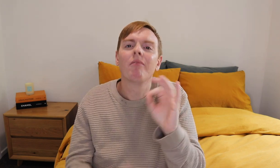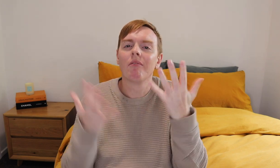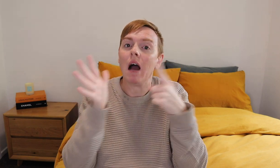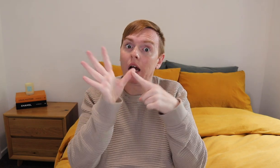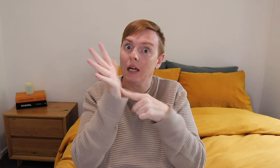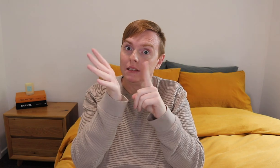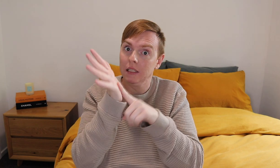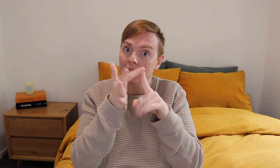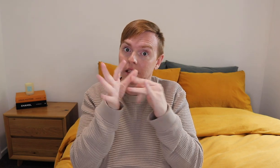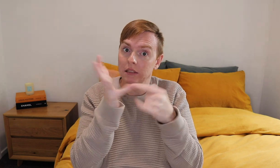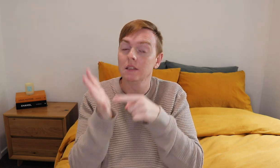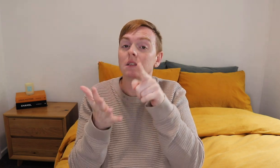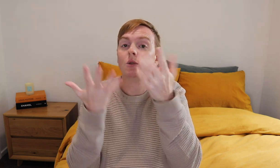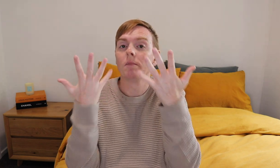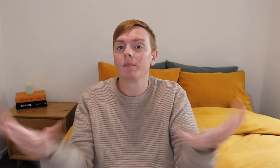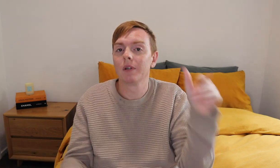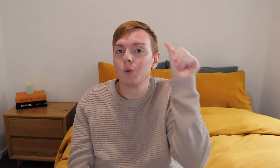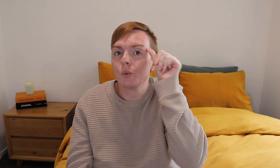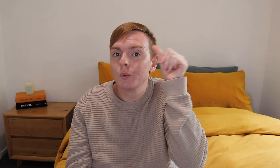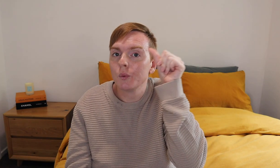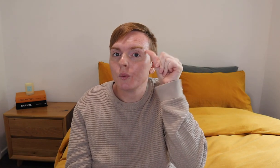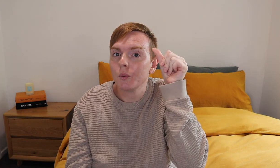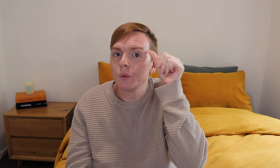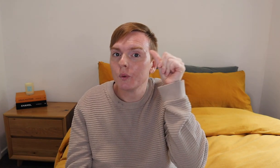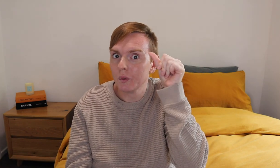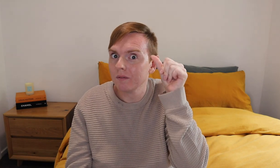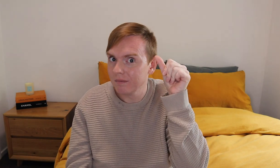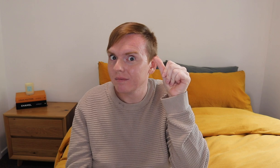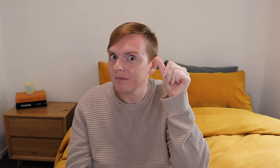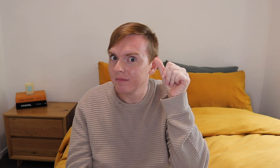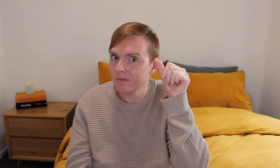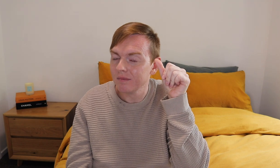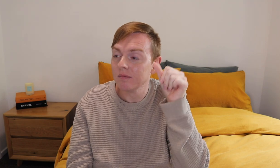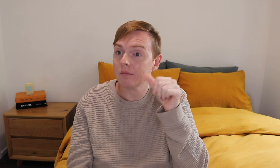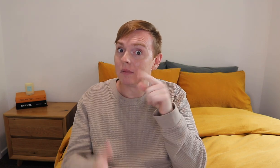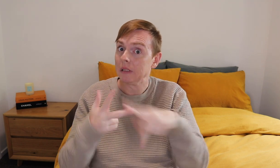at least you already know.